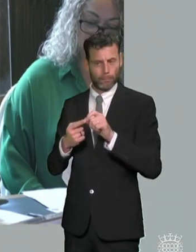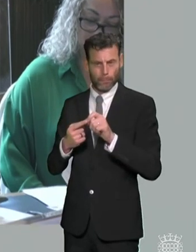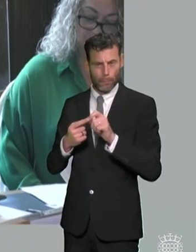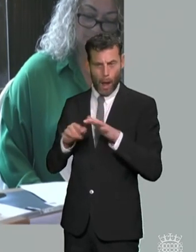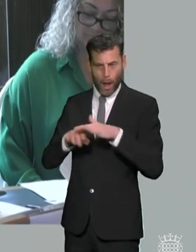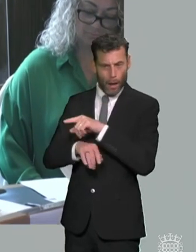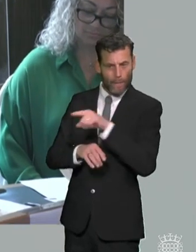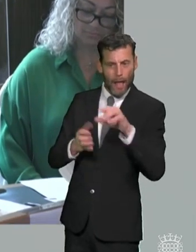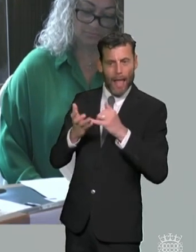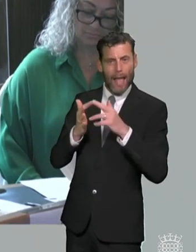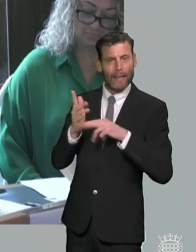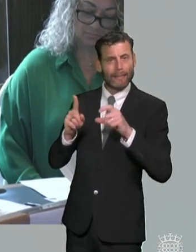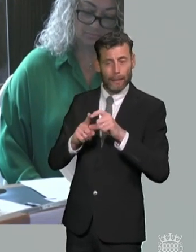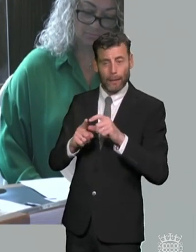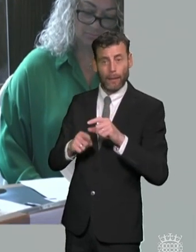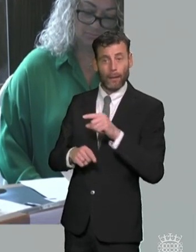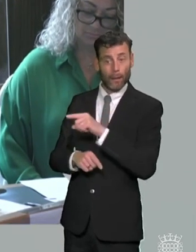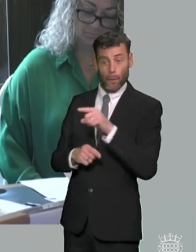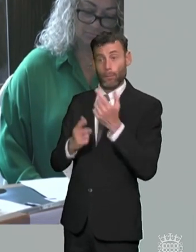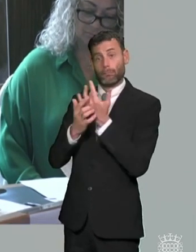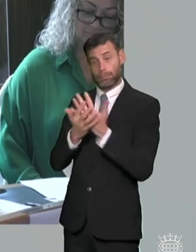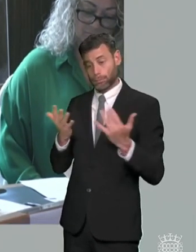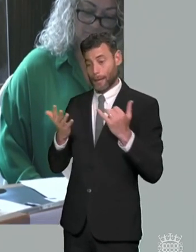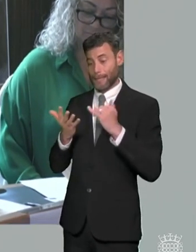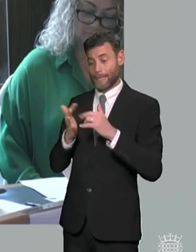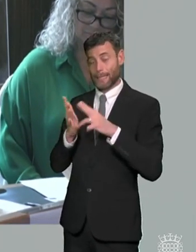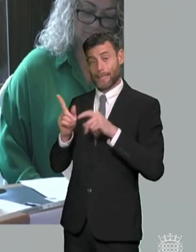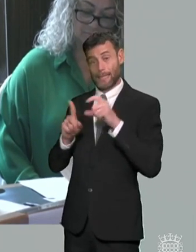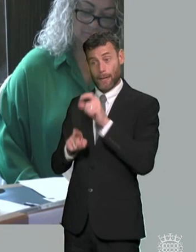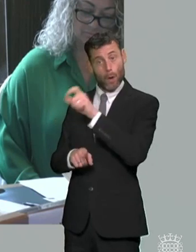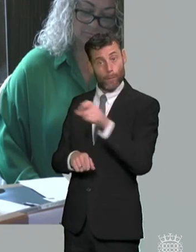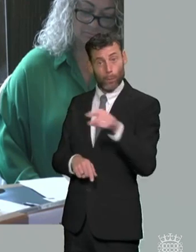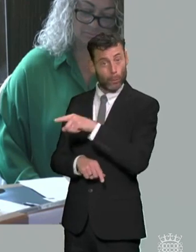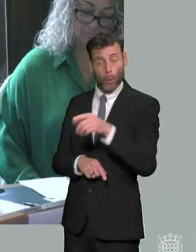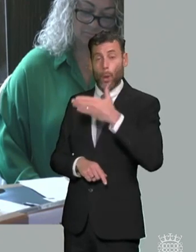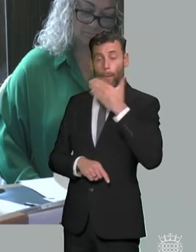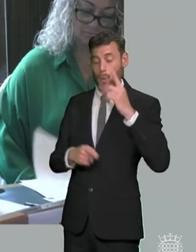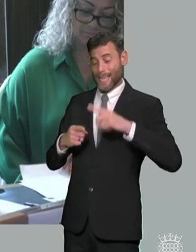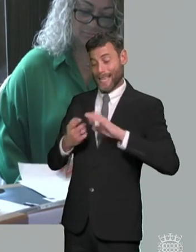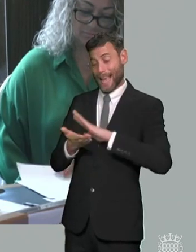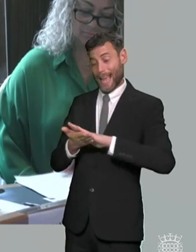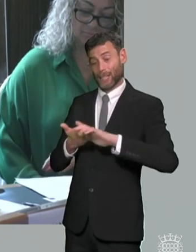do not have ehc plans what more do you think can be done by employers education providers and the